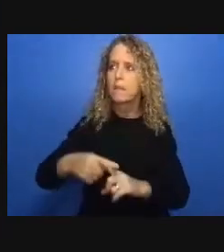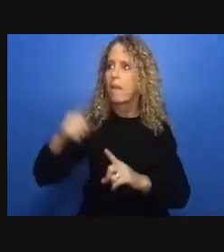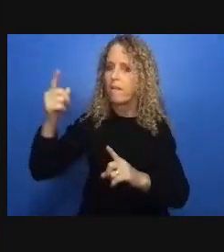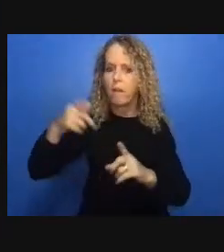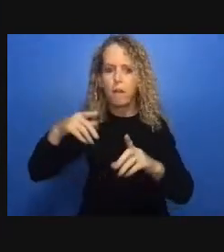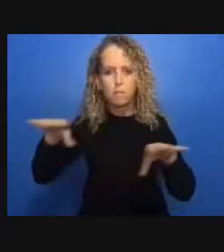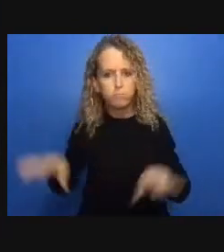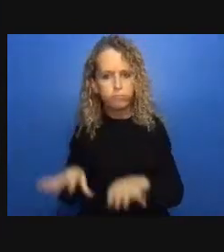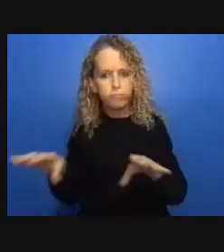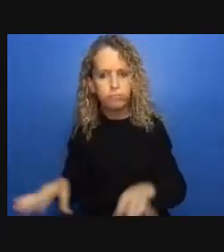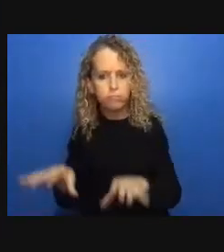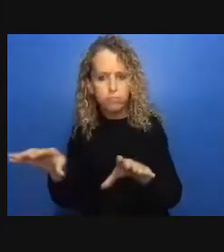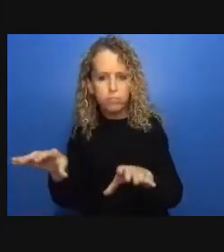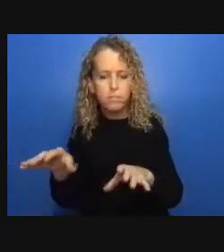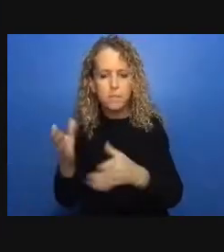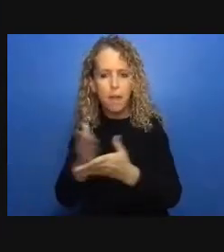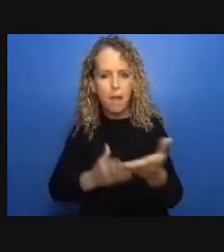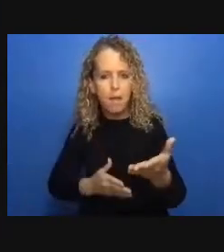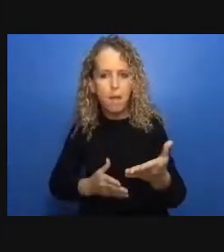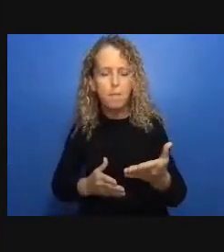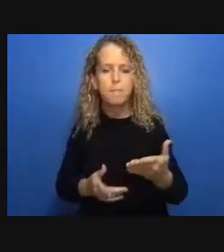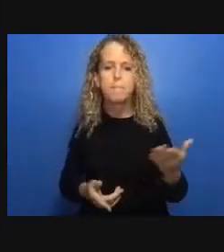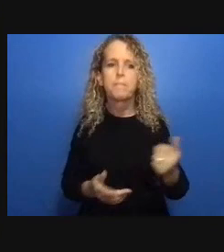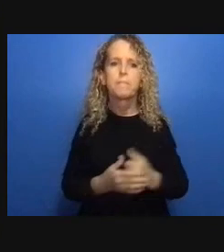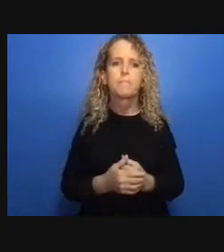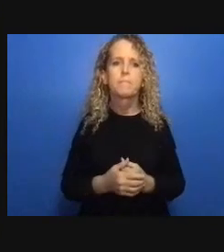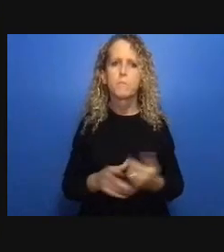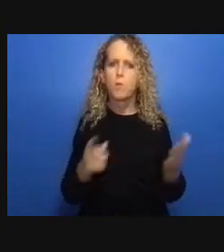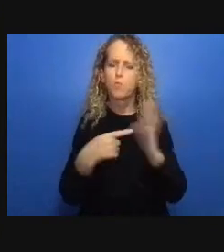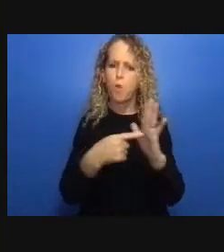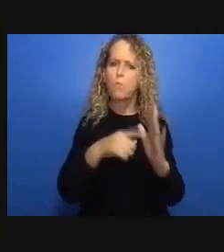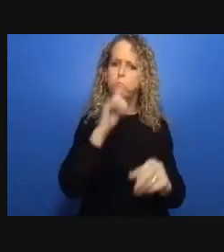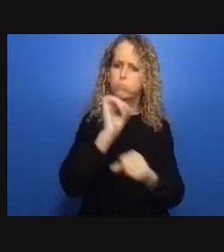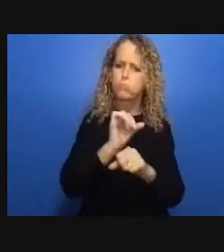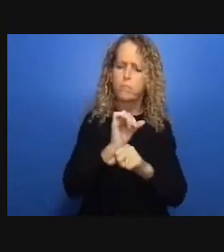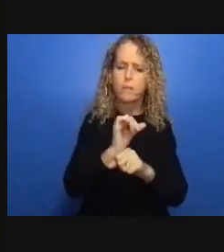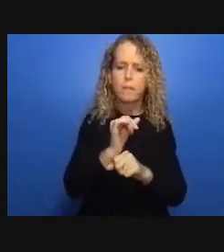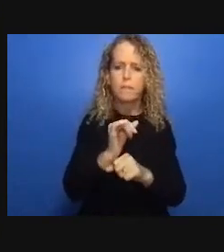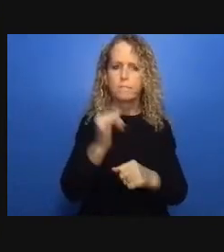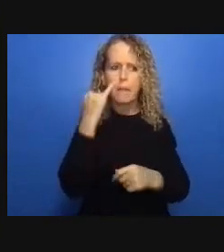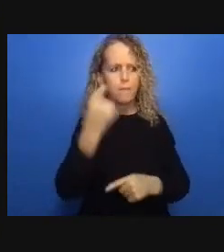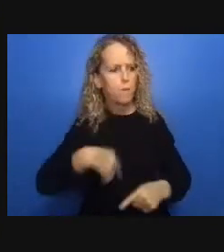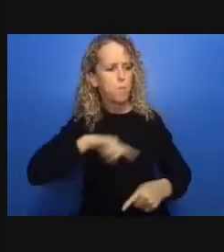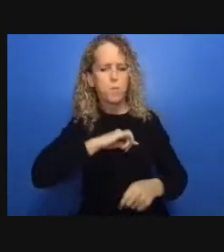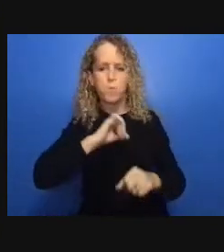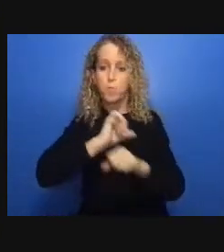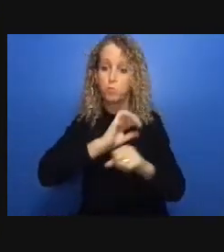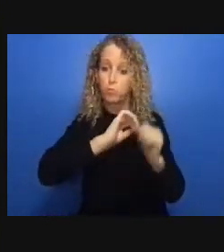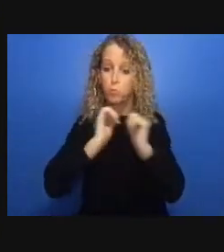poverty is one of the very big driven of drivers of criminalization and a lot of individuals